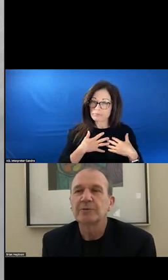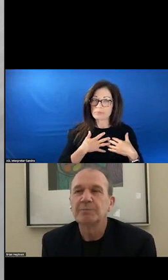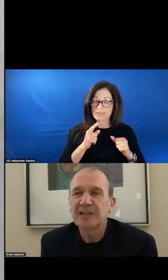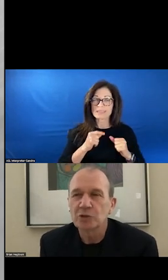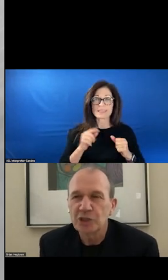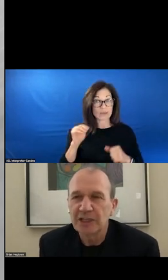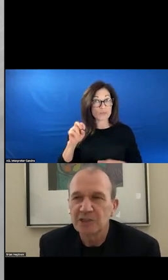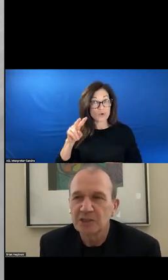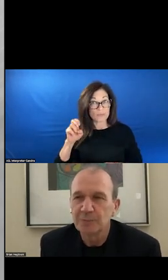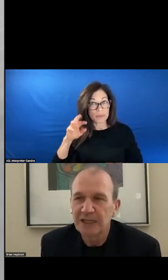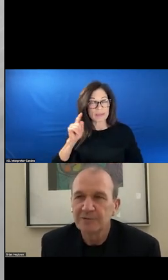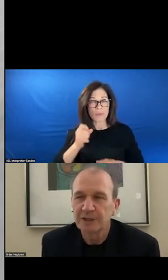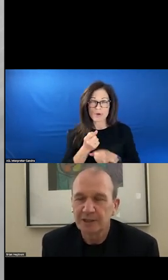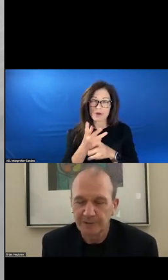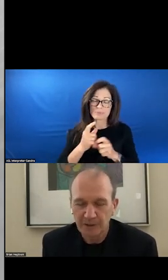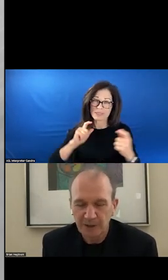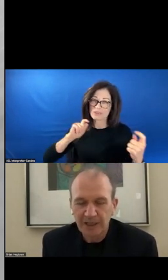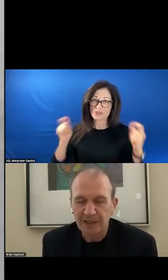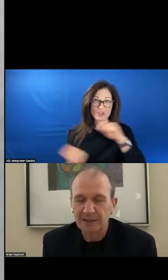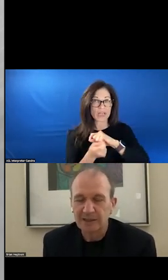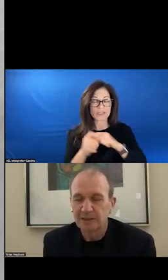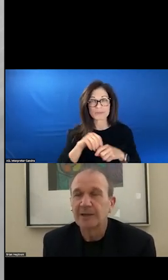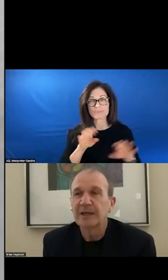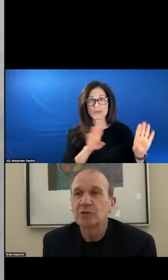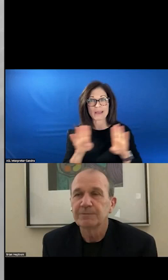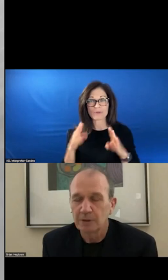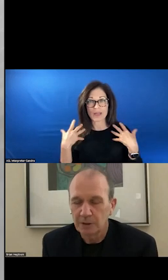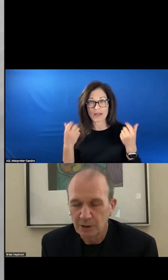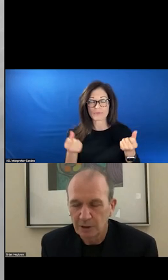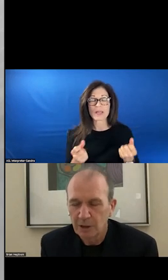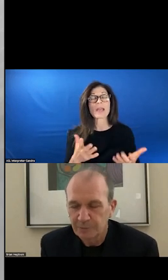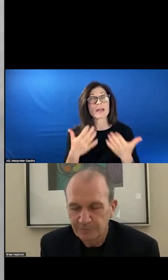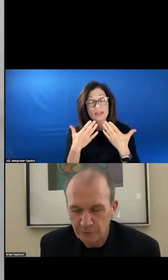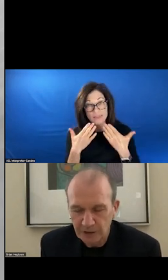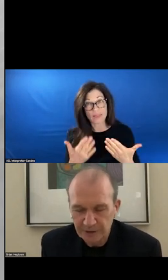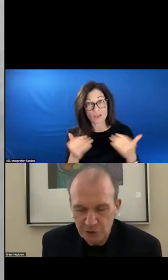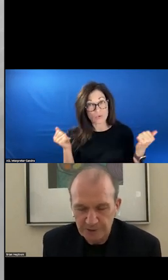MAJOR CHANGE IN BEHAVIOR HEALTH AND I THANK ALL OF YOU FOR THE ENERGY.